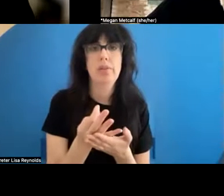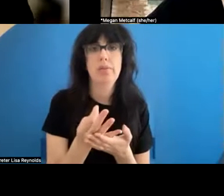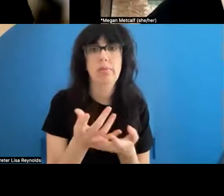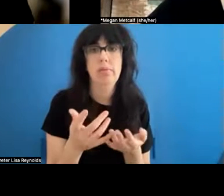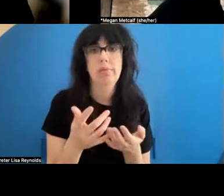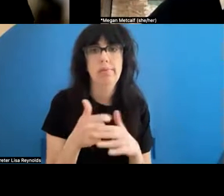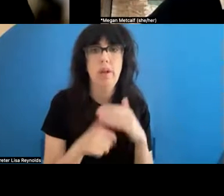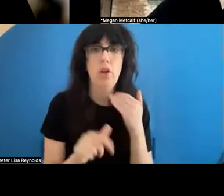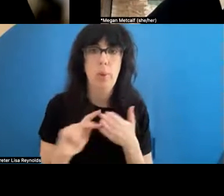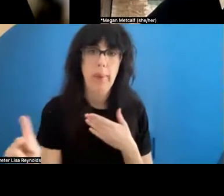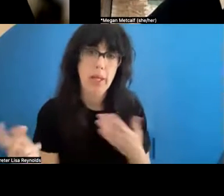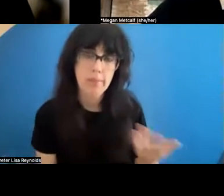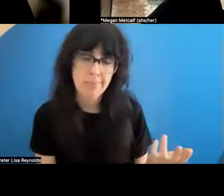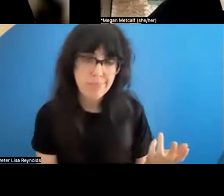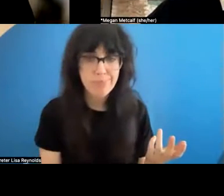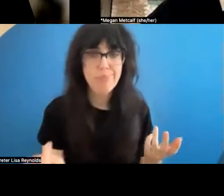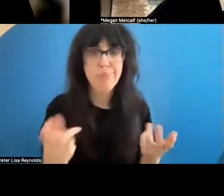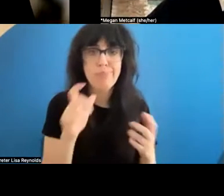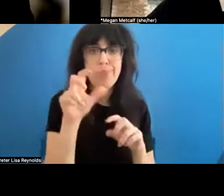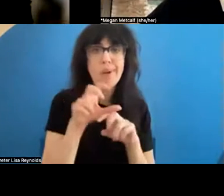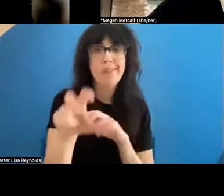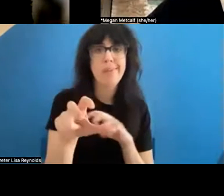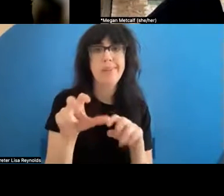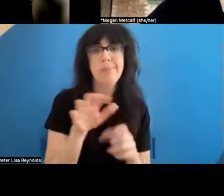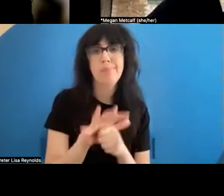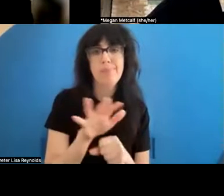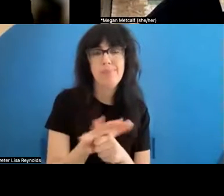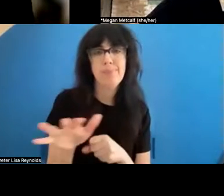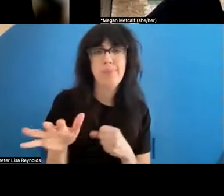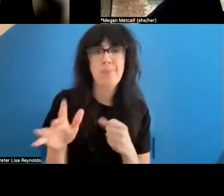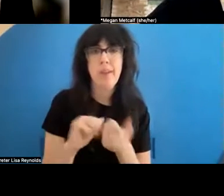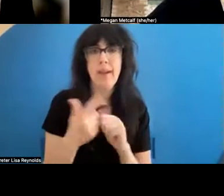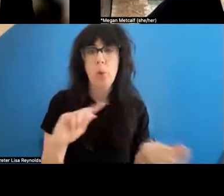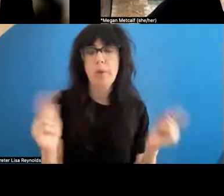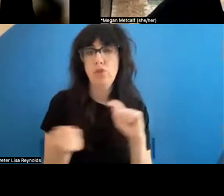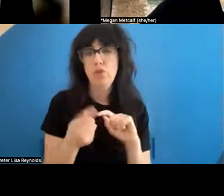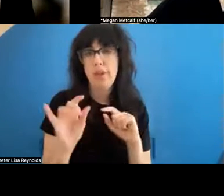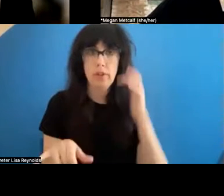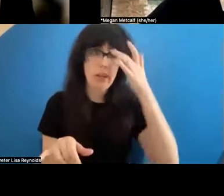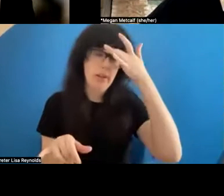not invested within. And so how do we change that? That, I think, is actually a pivotal question